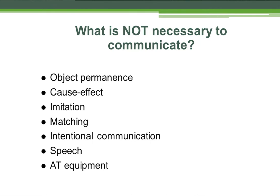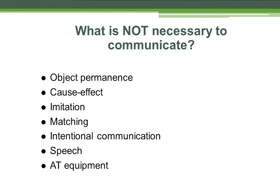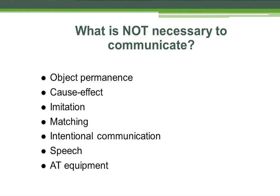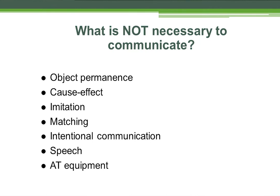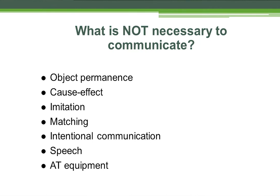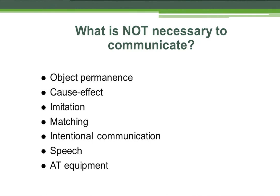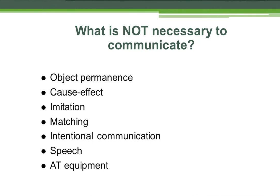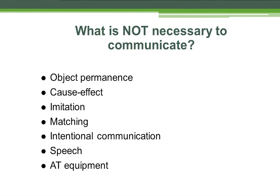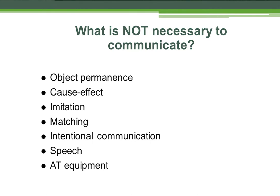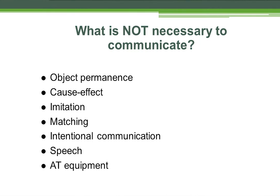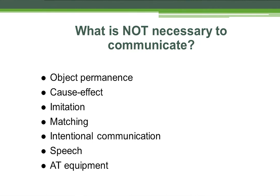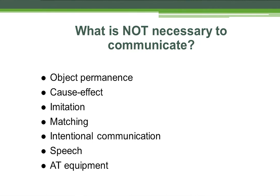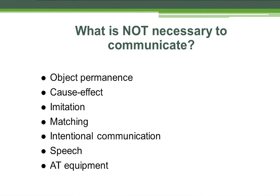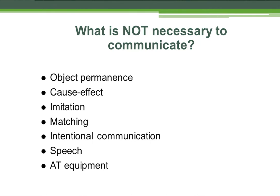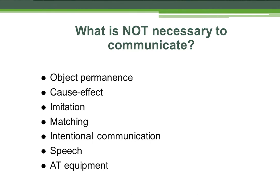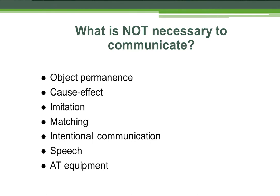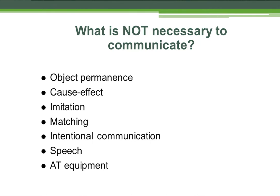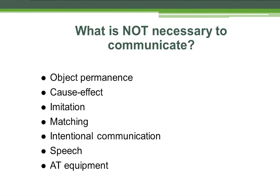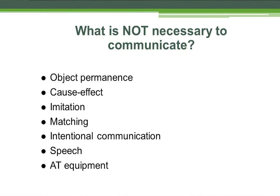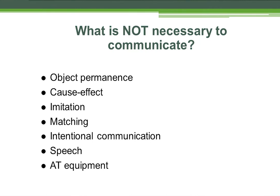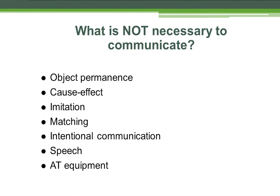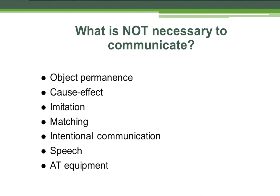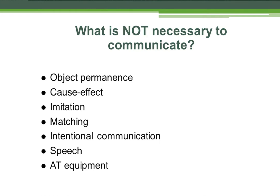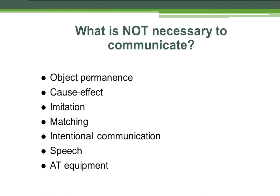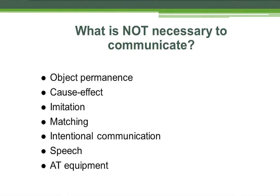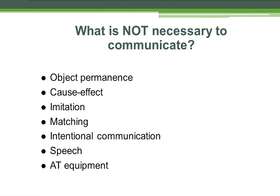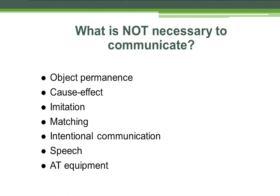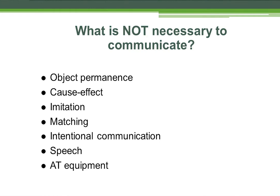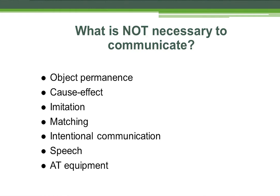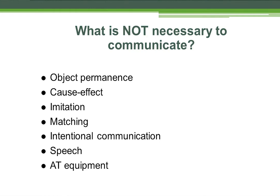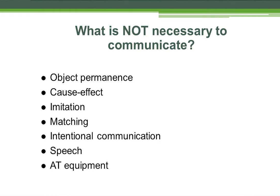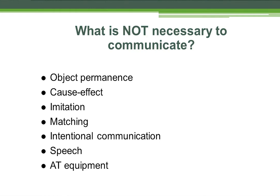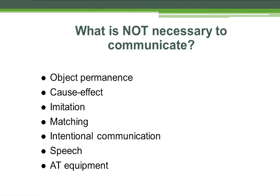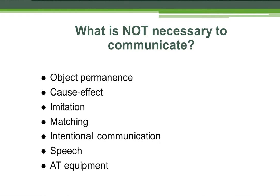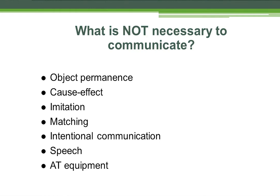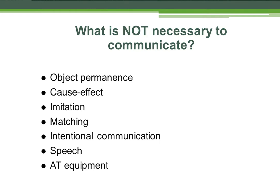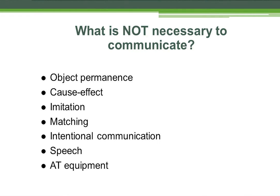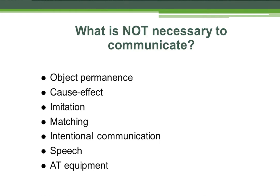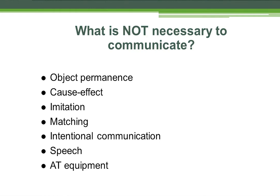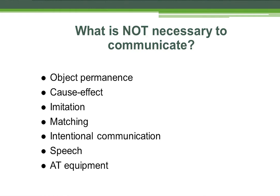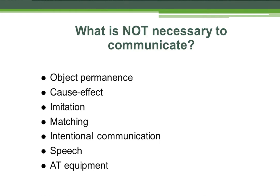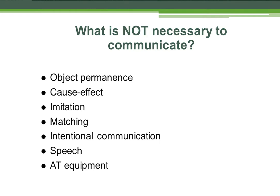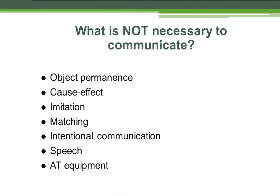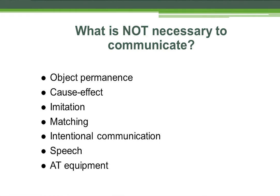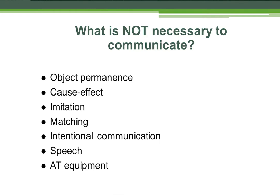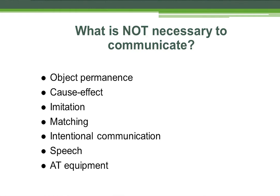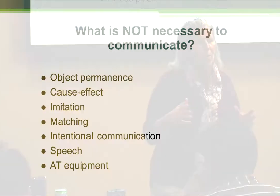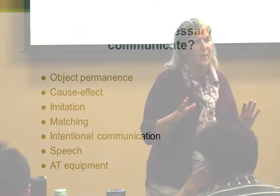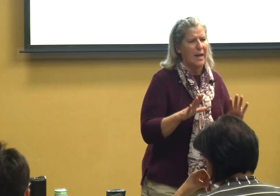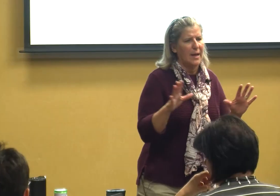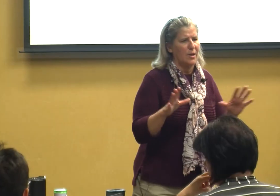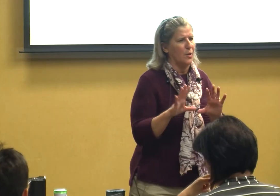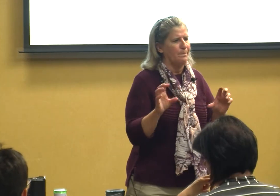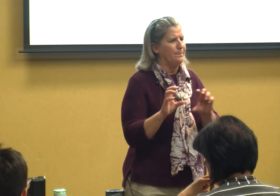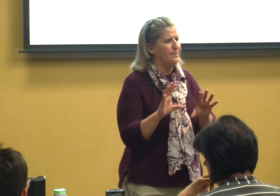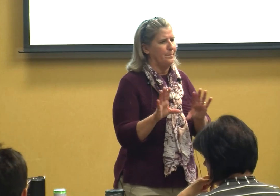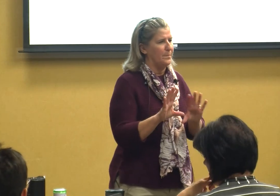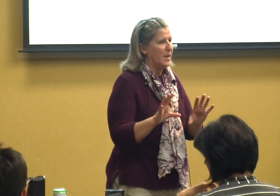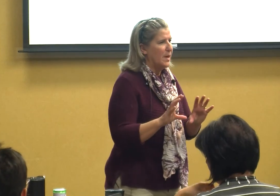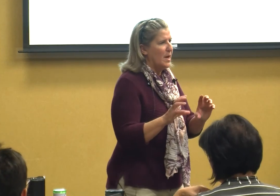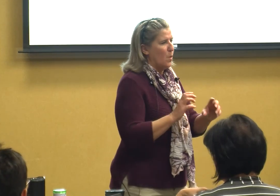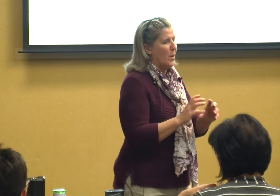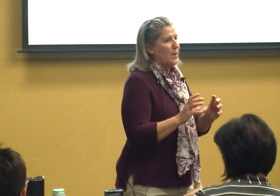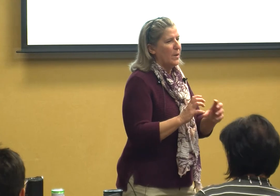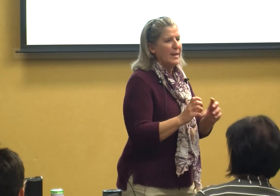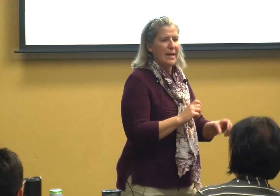big one hidden it intentional communication speech and then AT equipment oh we can't do mmm we need a